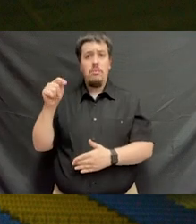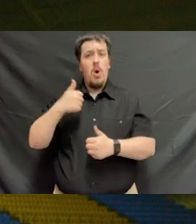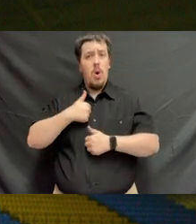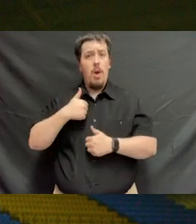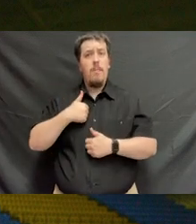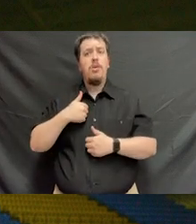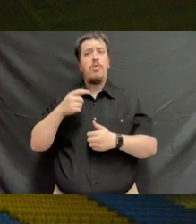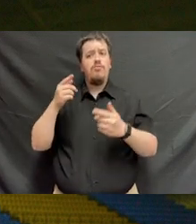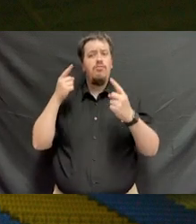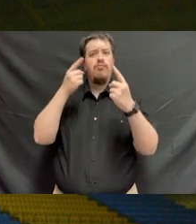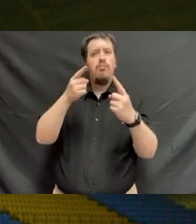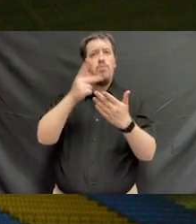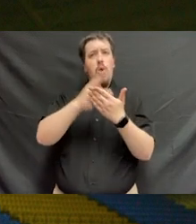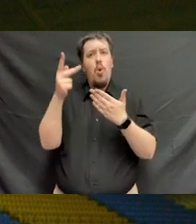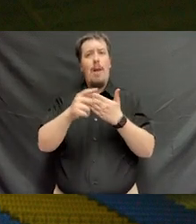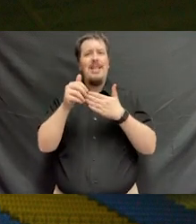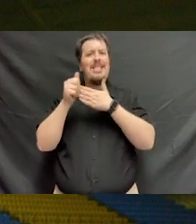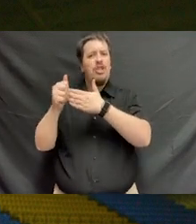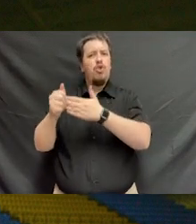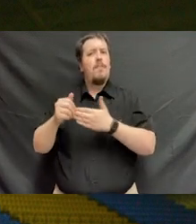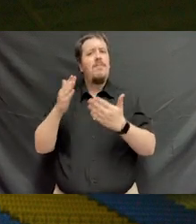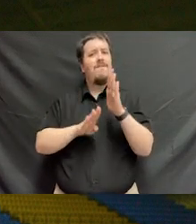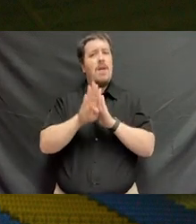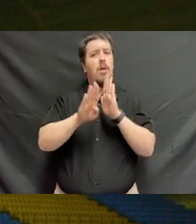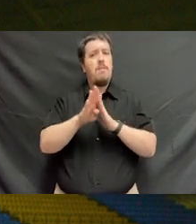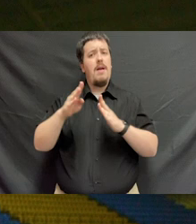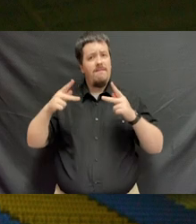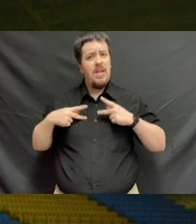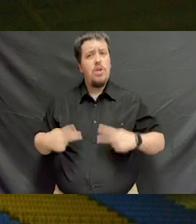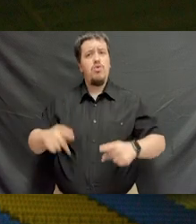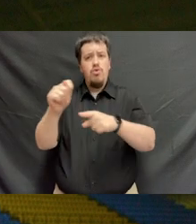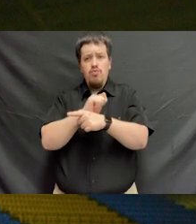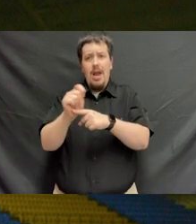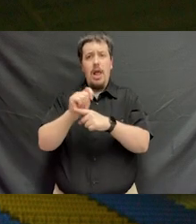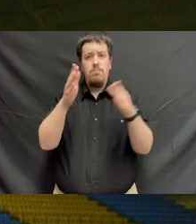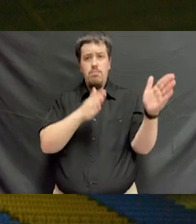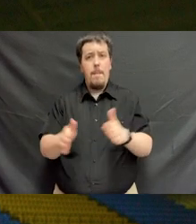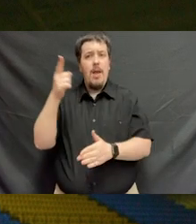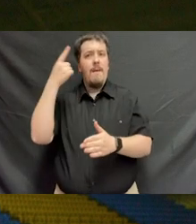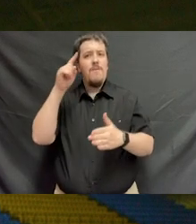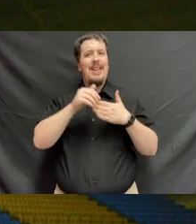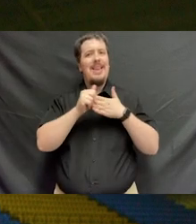this new Lieutenant has pursued a very demanding program of leadership development and physical training